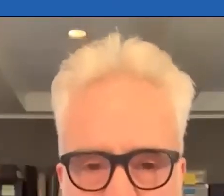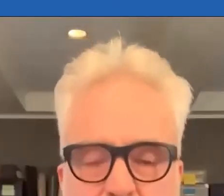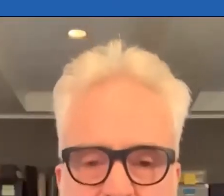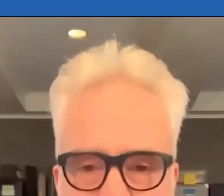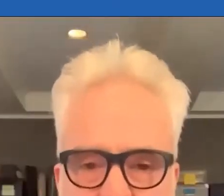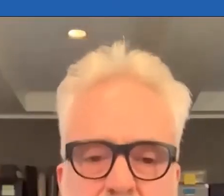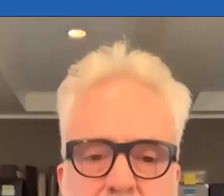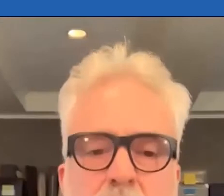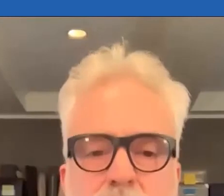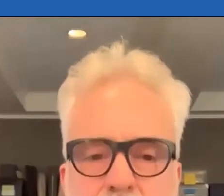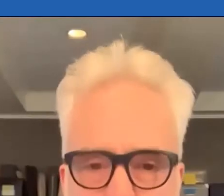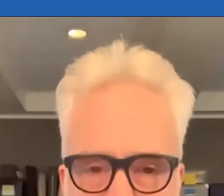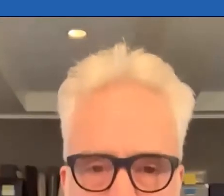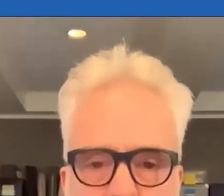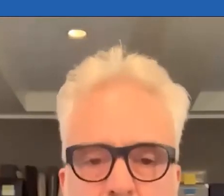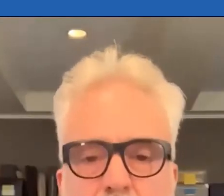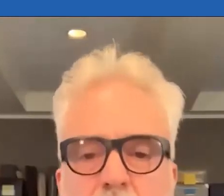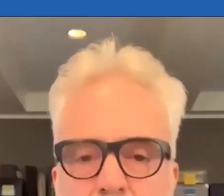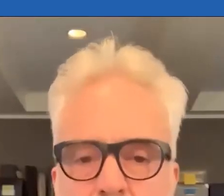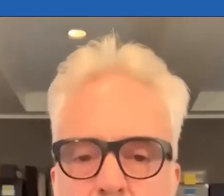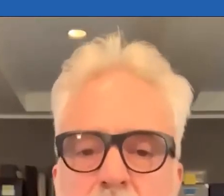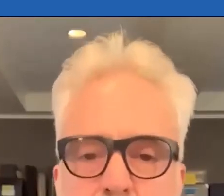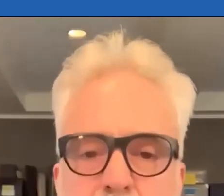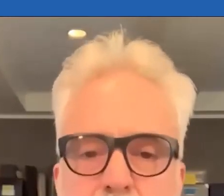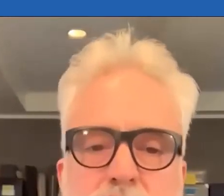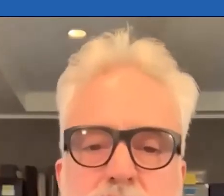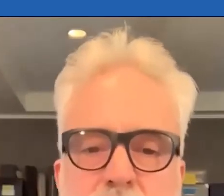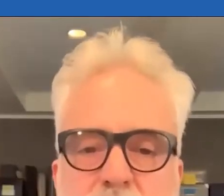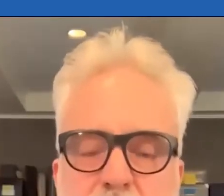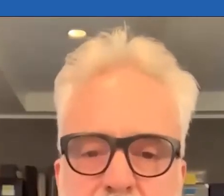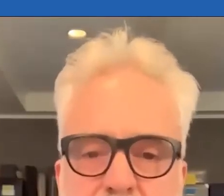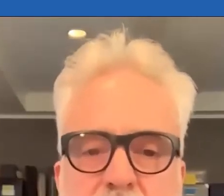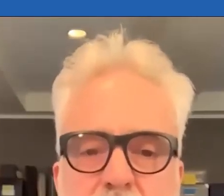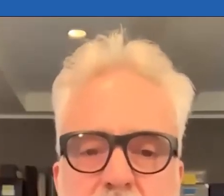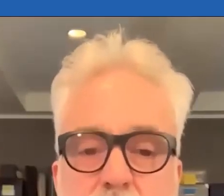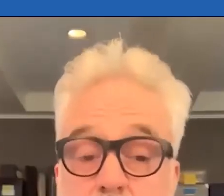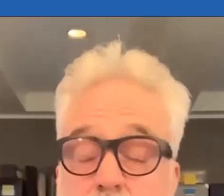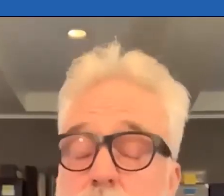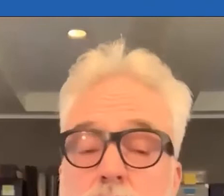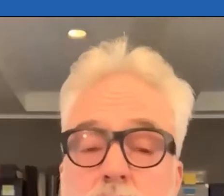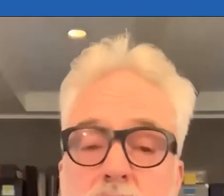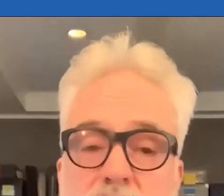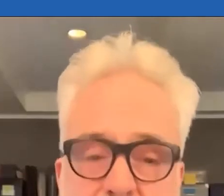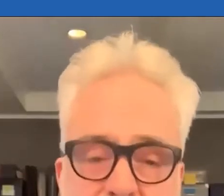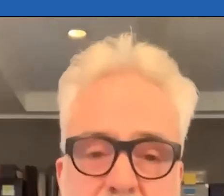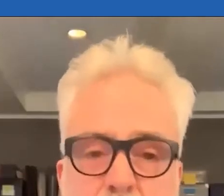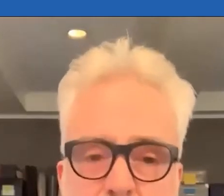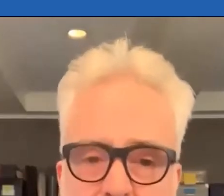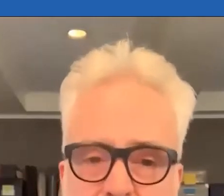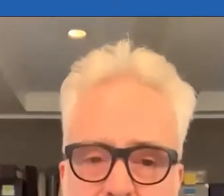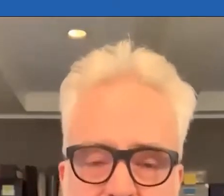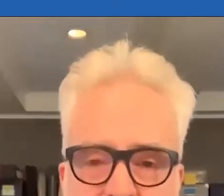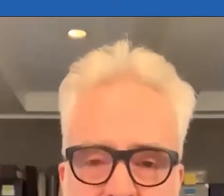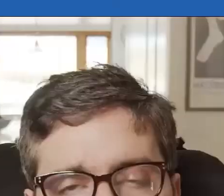to identify support and involve persons with disabilities to ensure a sustainable recovery. I